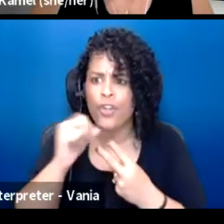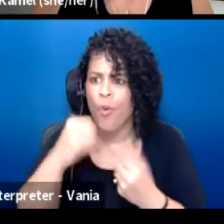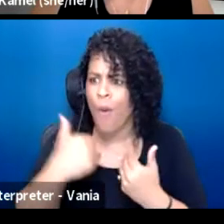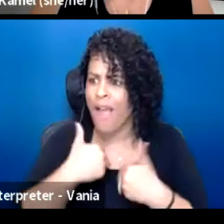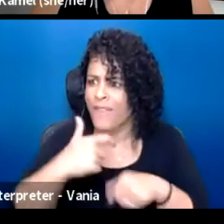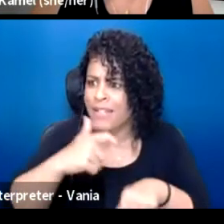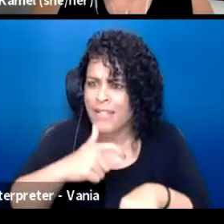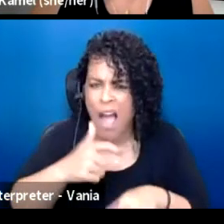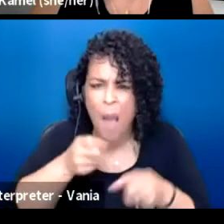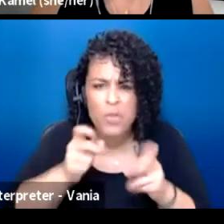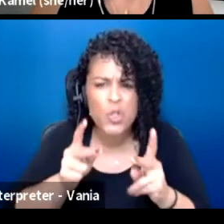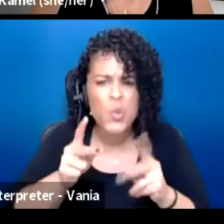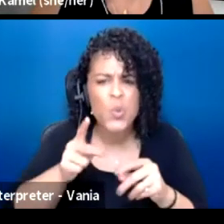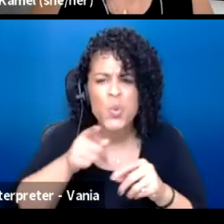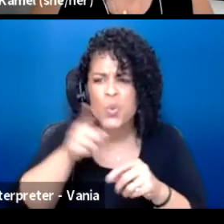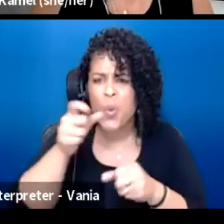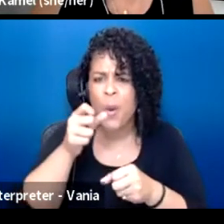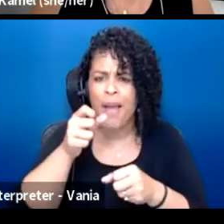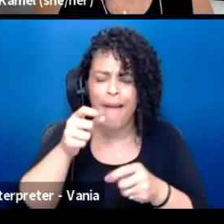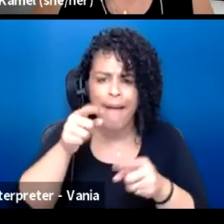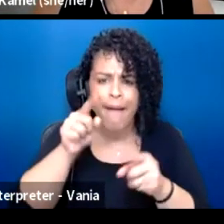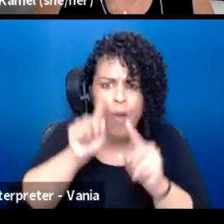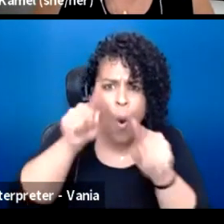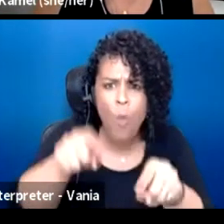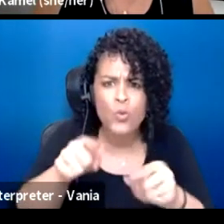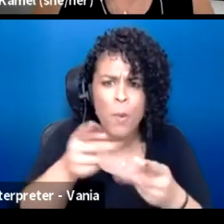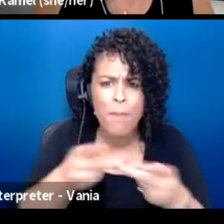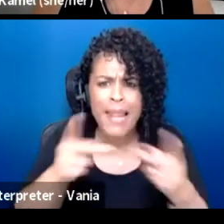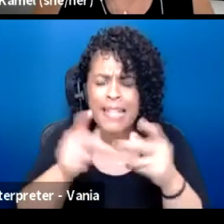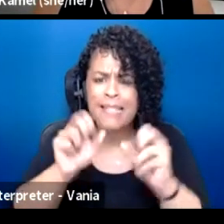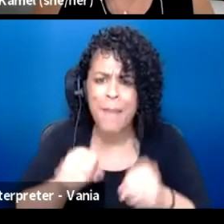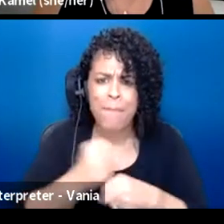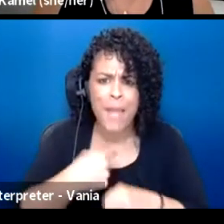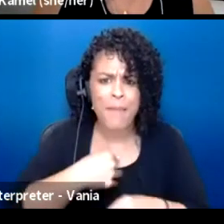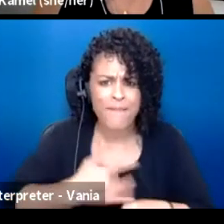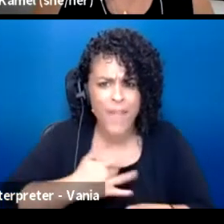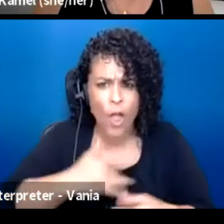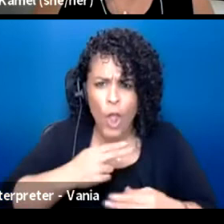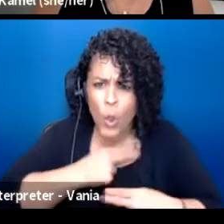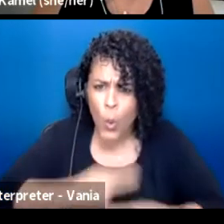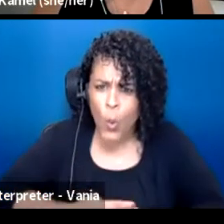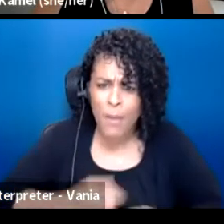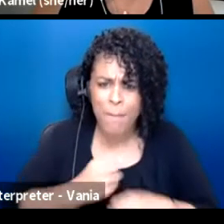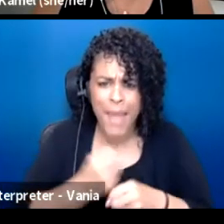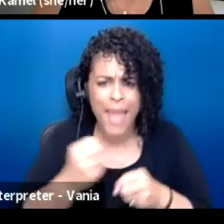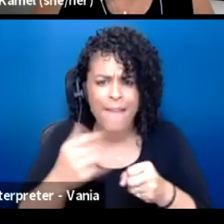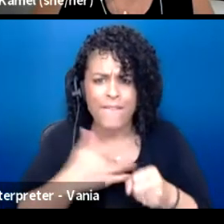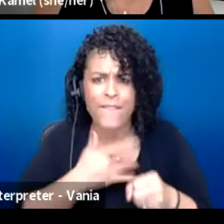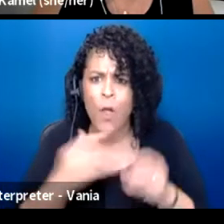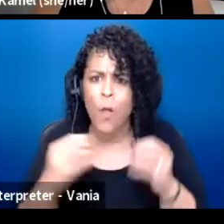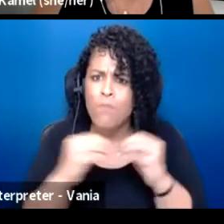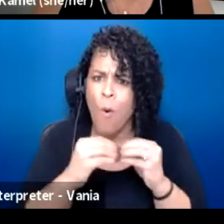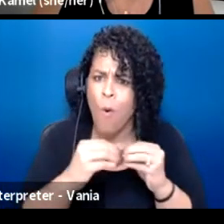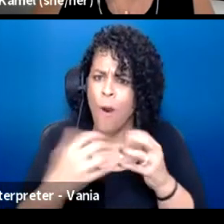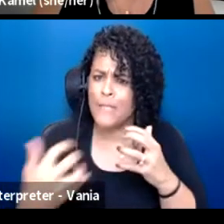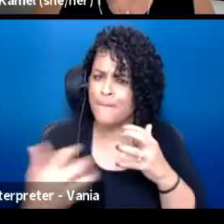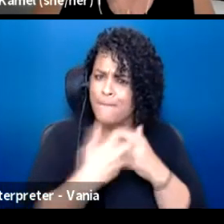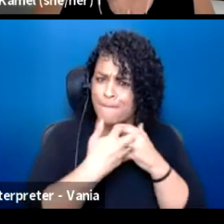that humanizes the concepts and the ideas and personalizes it in a way that the magical way that theater does.